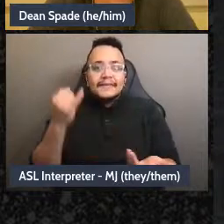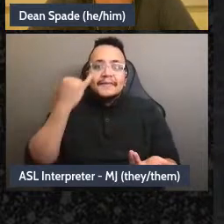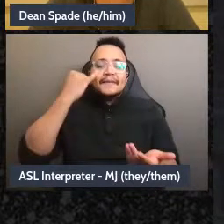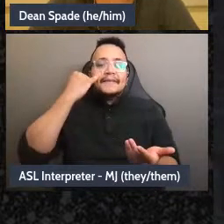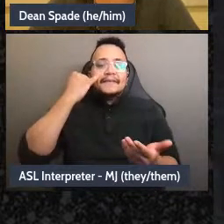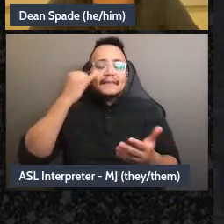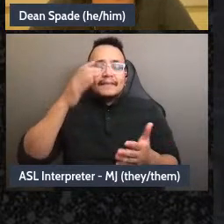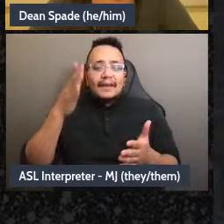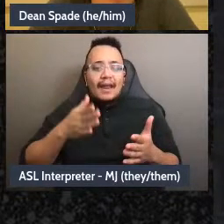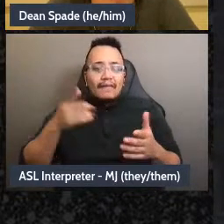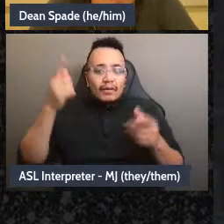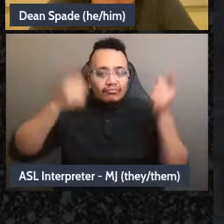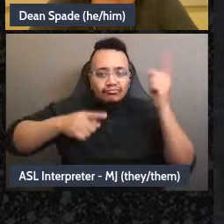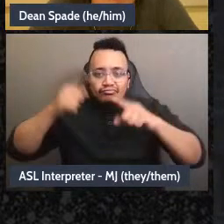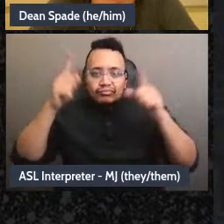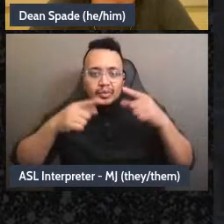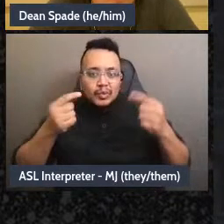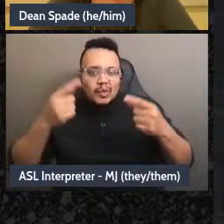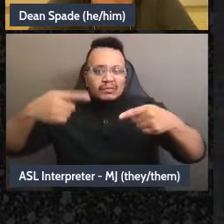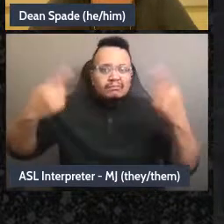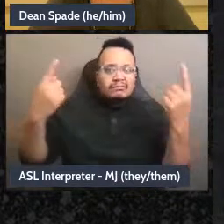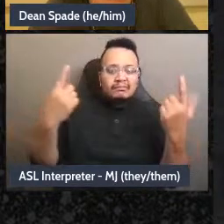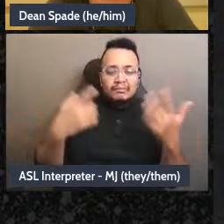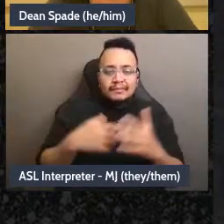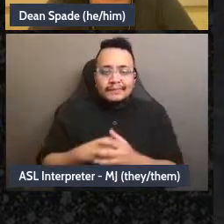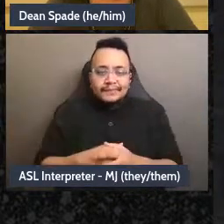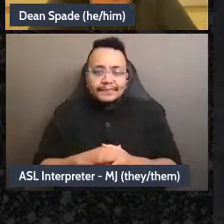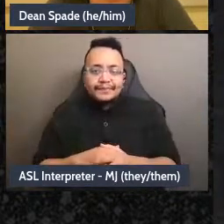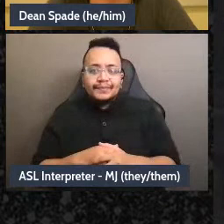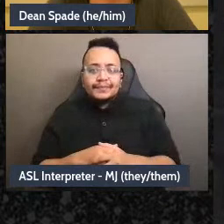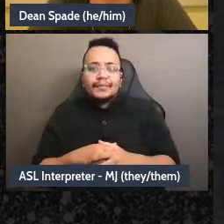no one will feel full ownership of a decision, to see it to the end, that's really interesting.